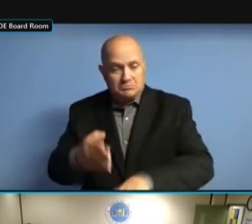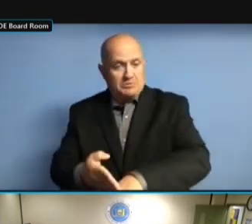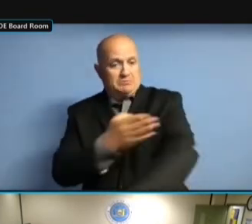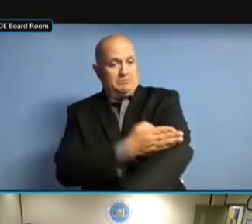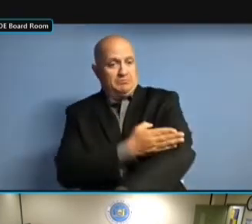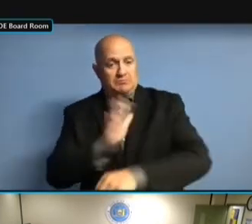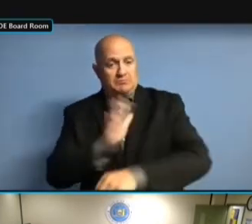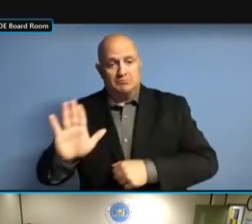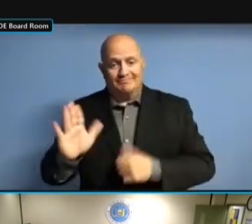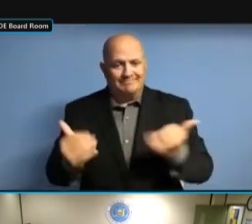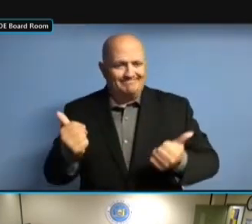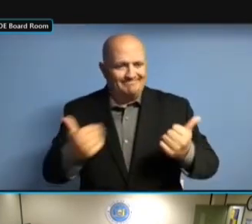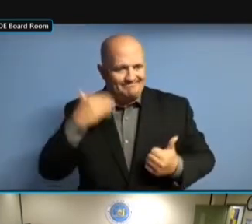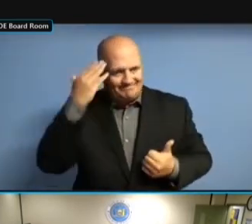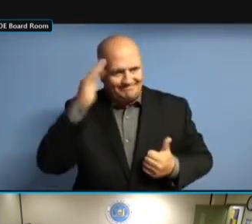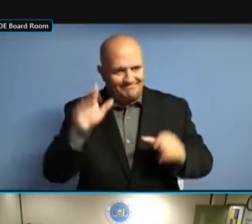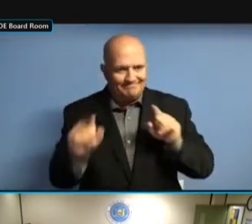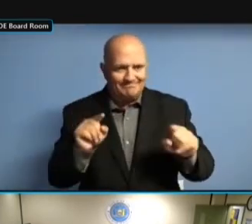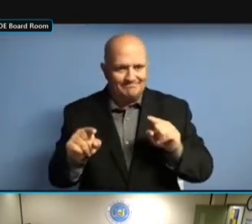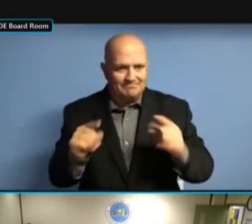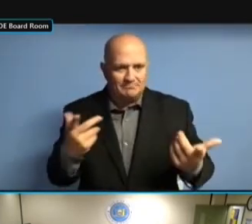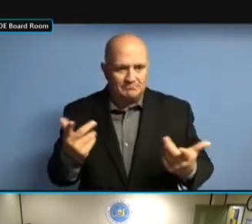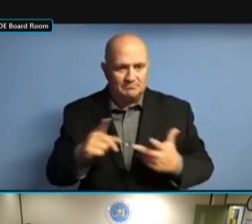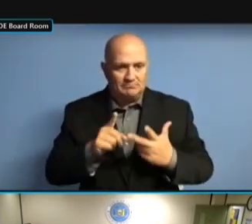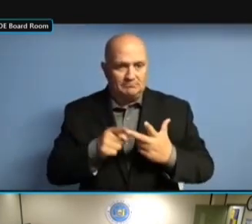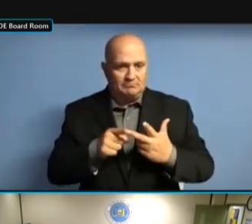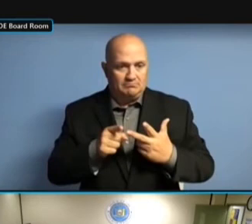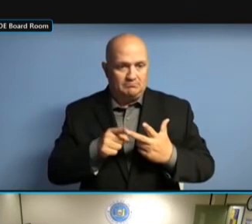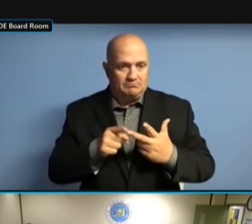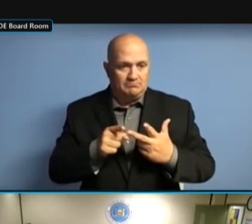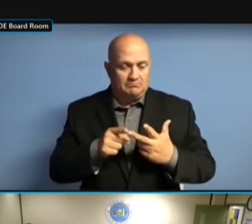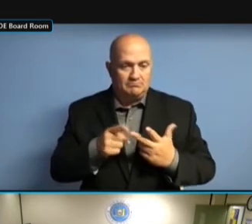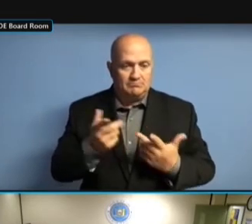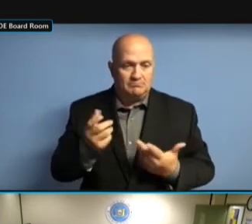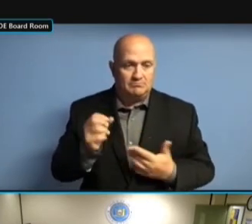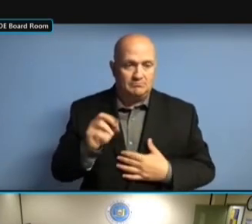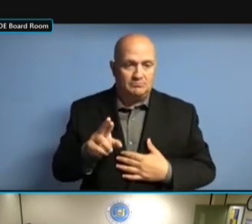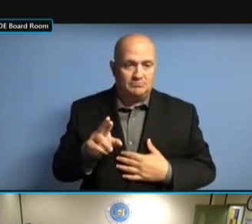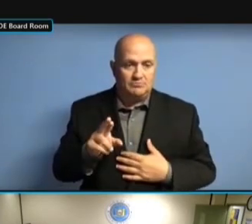WORK BETTER. OR THAT THE PROCEDURES AT THE OR THAT THE PROCEDURES AT THE OR THAT THE PROCEDURES AT THE WESTCHESTER OR THAT THE PROCEDURES AT THE WESTCHESTER BOARD OR THAT THE PROCEDURES AT THE WESTCHESTER BOARD MAY OR THAT THE PROCEDURES AT THE WESTCHESTER BOARD MAY NEED OR THAT THE PROCEDURES AT THE WESTCHESTER BOARD MAY NEED TO OR THAT THE PROCEDURES AT THE WESTCHESTER BOARD MAY NEED TO BE WESTCHESTER BOARD MAY NEED TO BE WESTCHESTER BOARD MAY NEED TO BE IMPROVED, WESTCHESTER BOARD MAY NEED TO BE IMPROVED, AND WESTCHESTER BOARD MAY NEED TO BE IMPROVED, AND THAT WESTCHESTER BOARD MAY NEED TO BE IMPROVED, AND THAT THEY